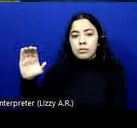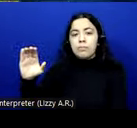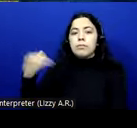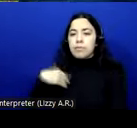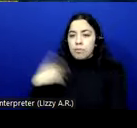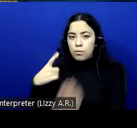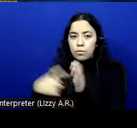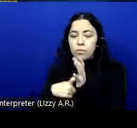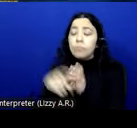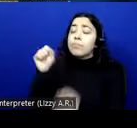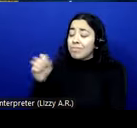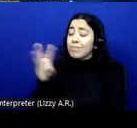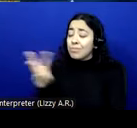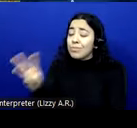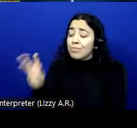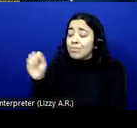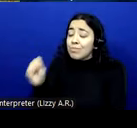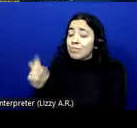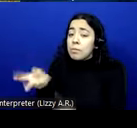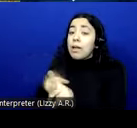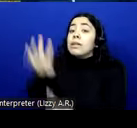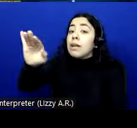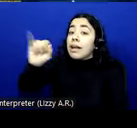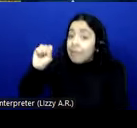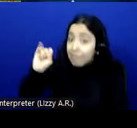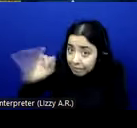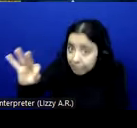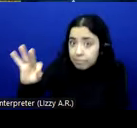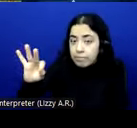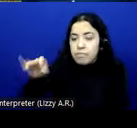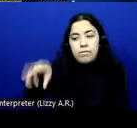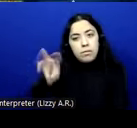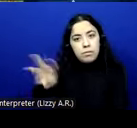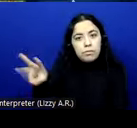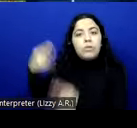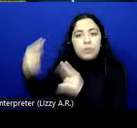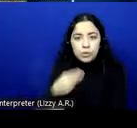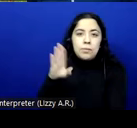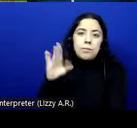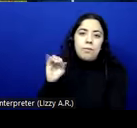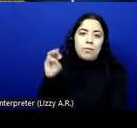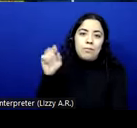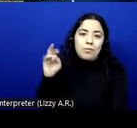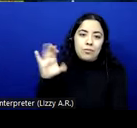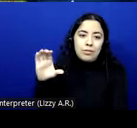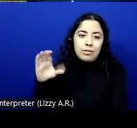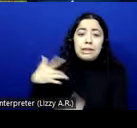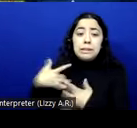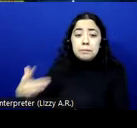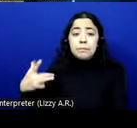applies to the web if the web uses biometrics. Currently the AAPs for web authentication do